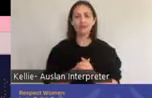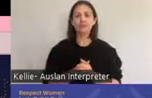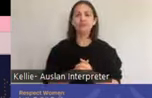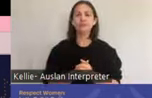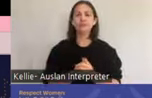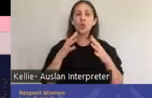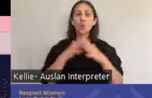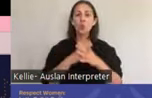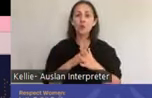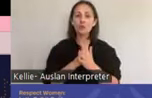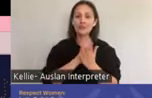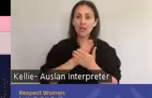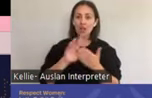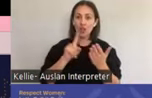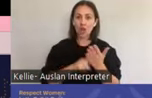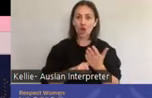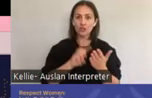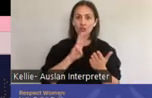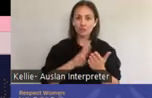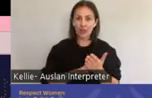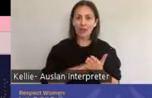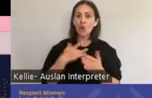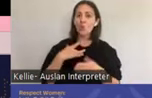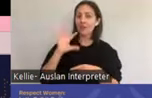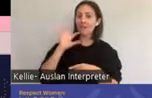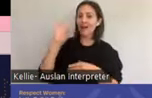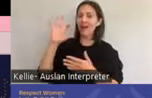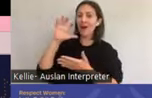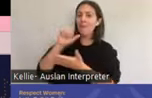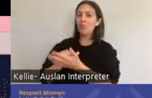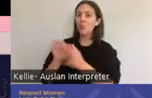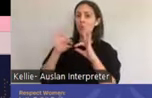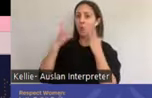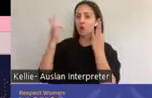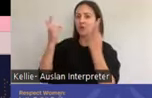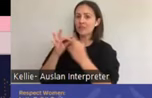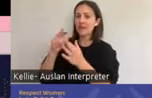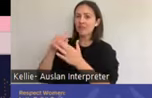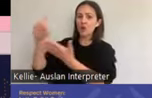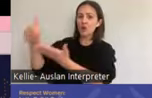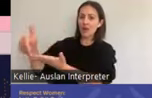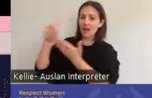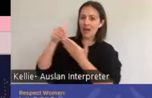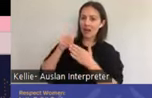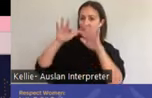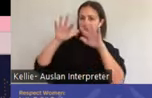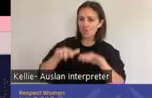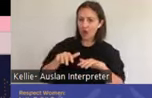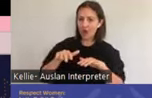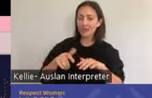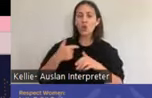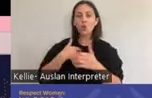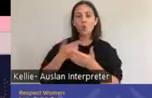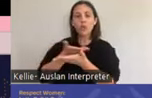consult to assist in the review and stakeholder engagement which included consultation with Women's Health Loddon Mallee staff, executive management,